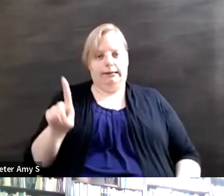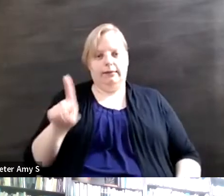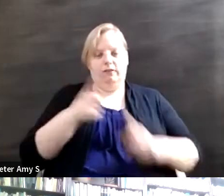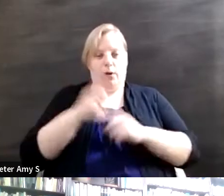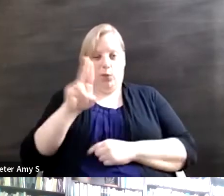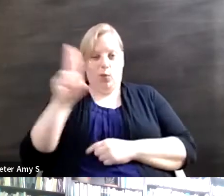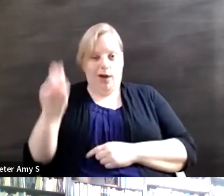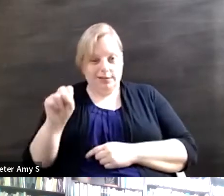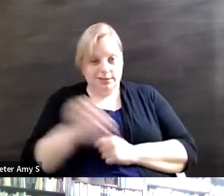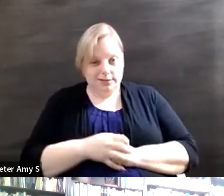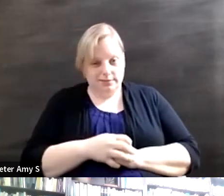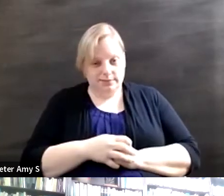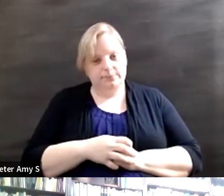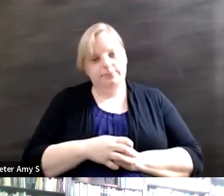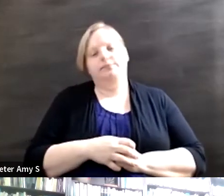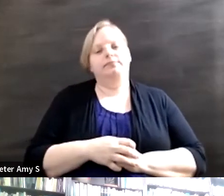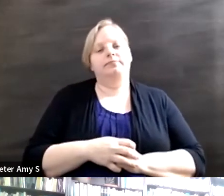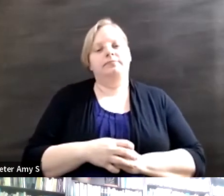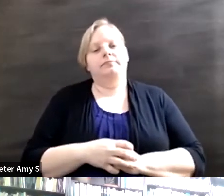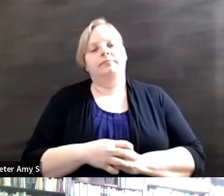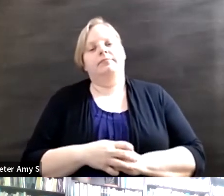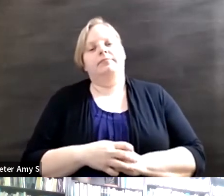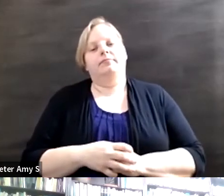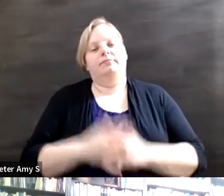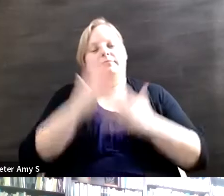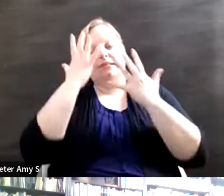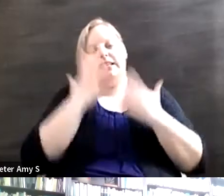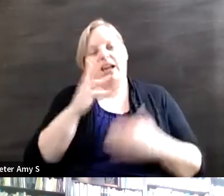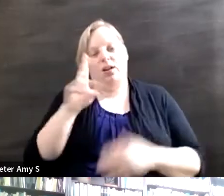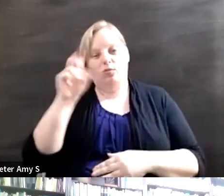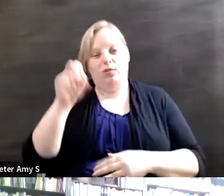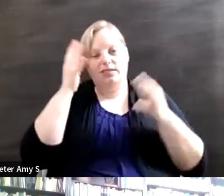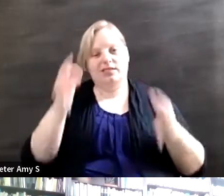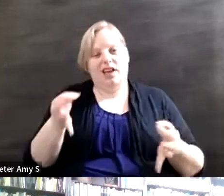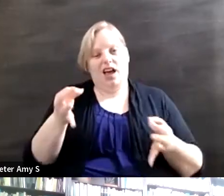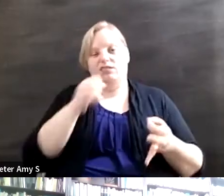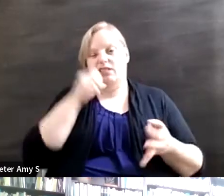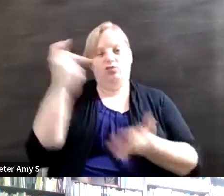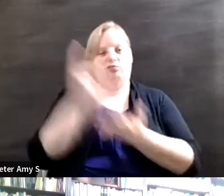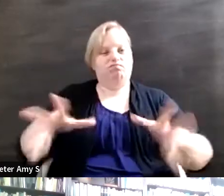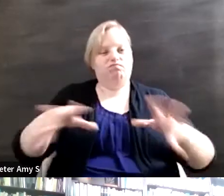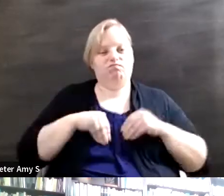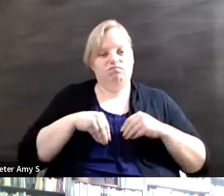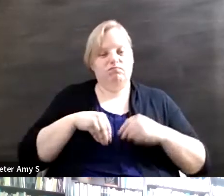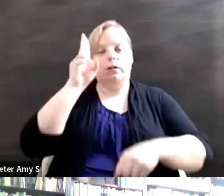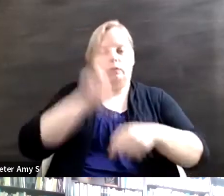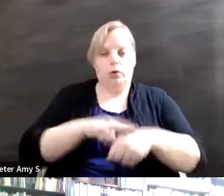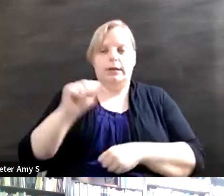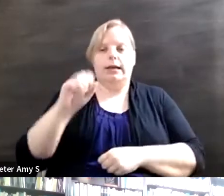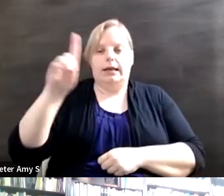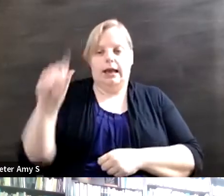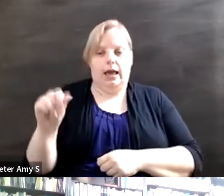that the U.S. decided not to ratify because of course the ADA goes very very very long